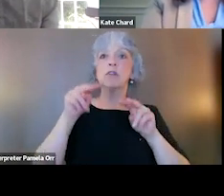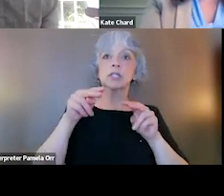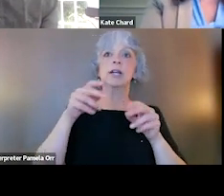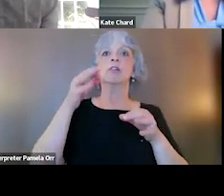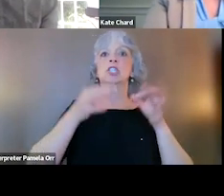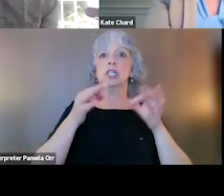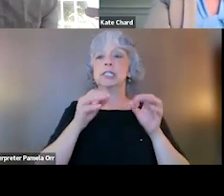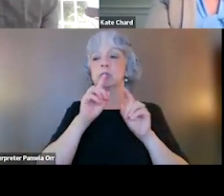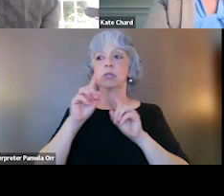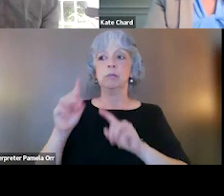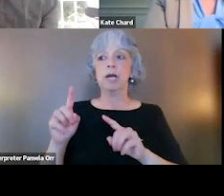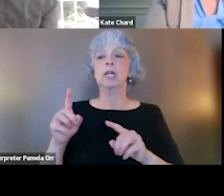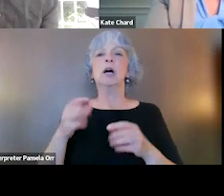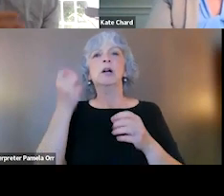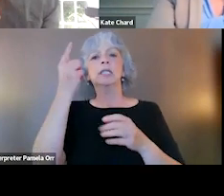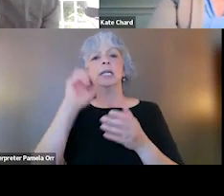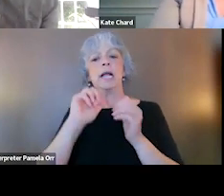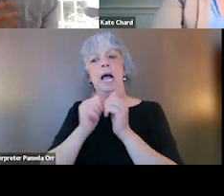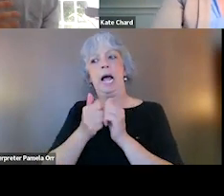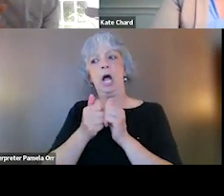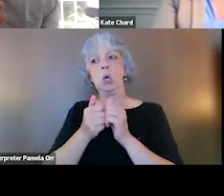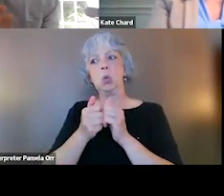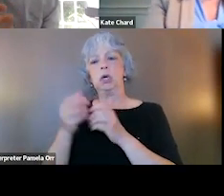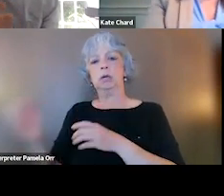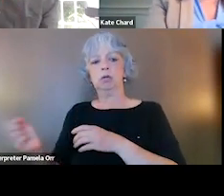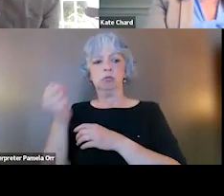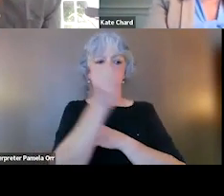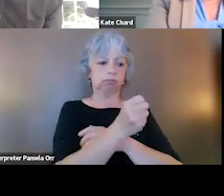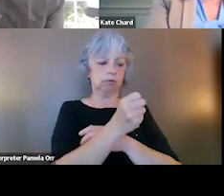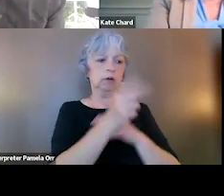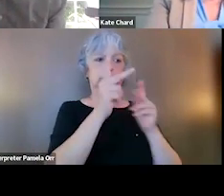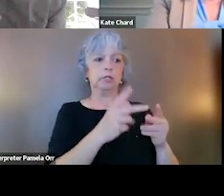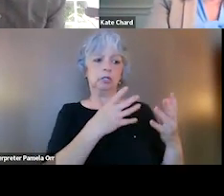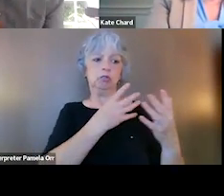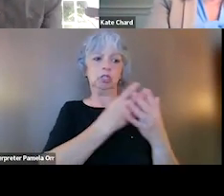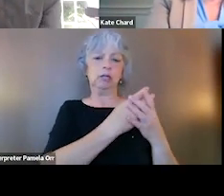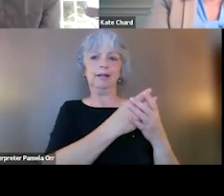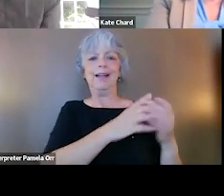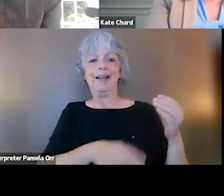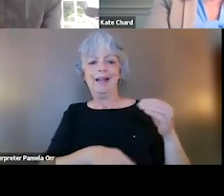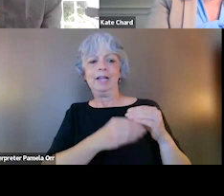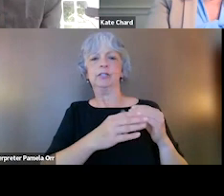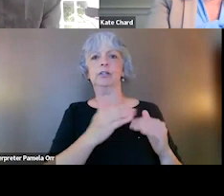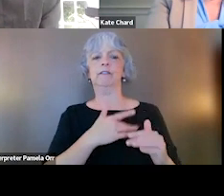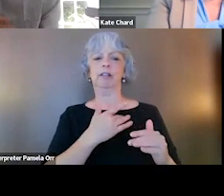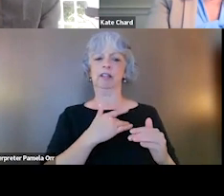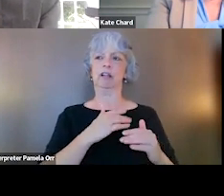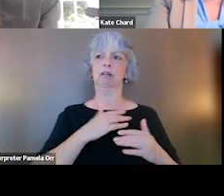understanding how engaging someone in the justice system might add to their level of burdensomeness feelings is really important as we're thinking